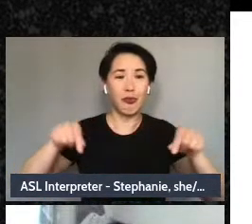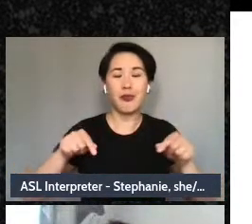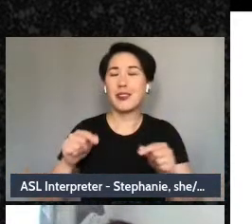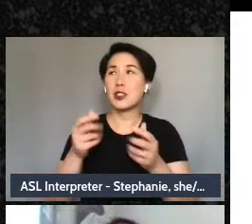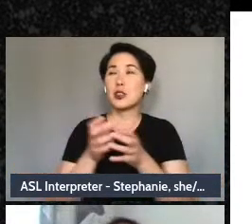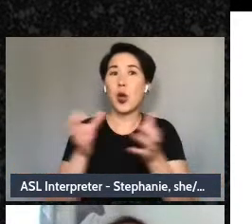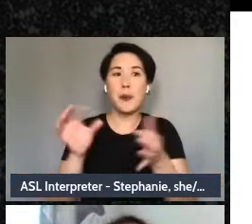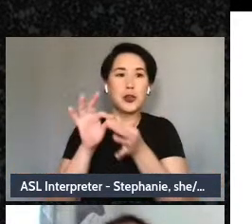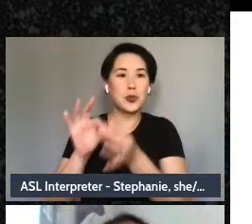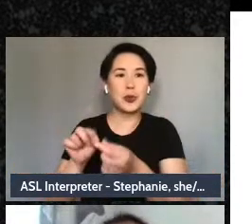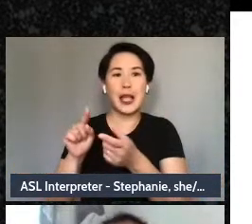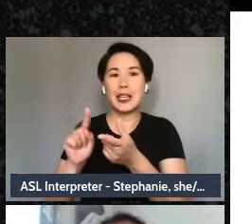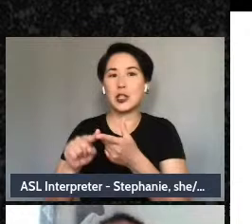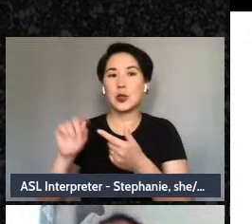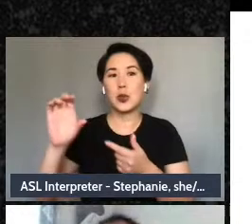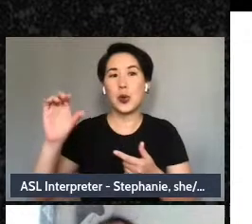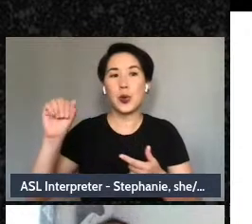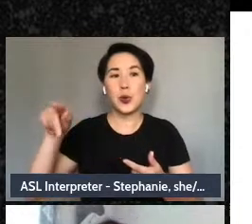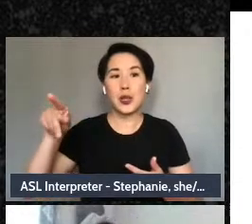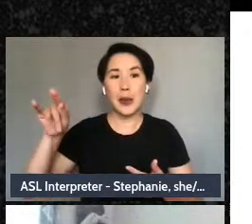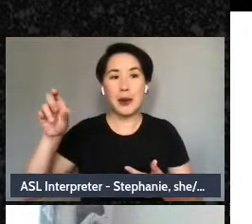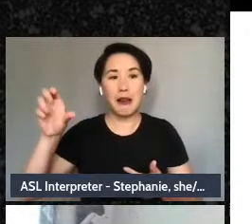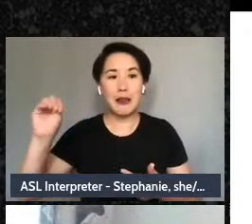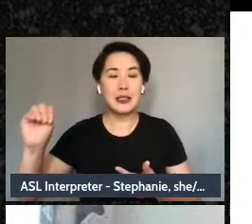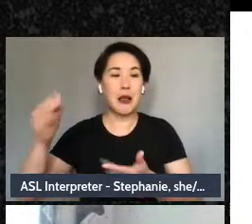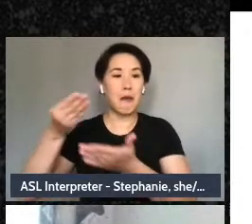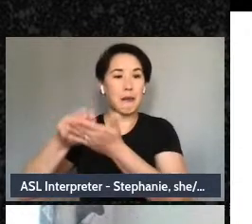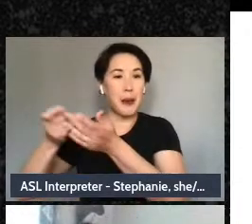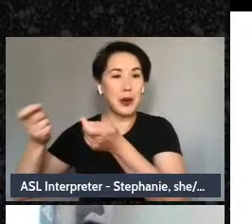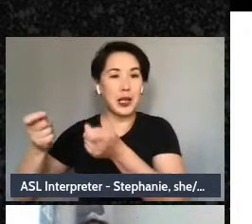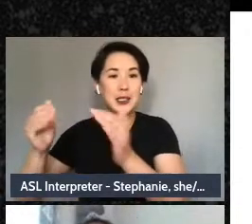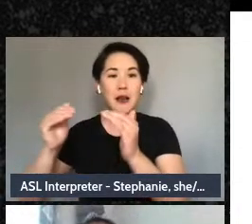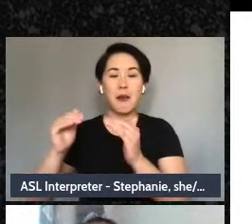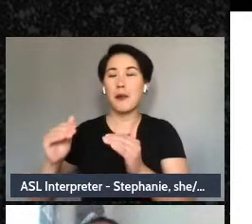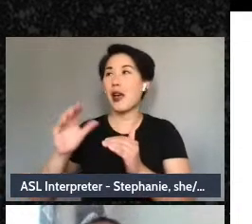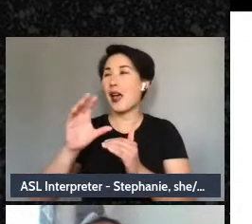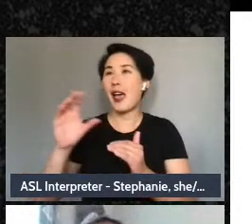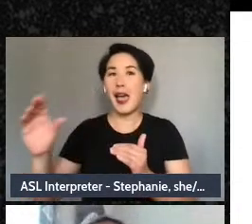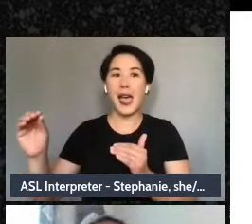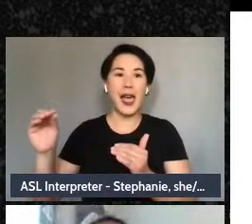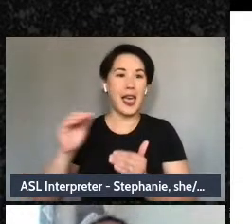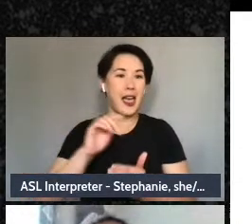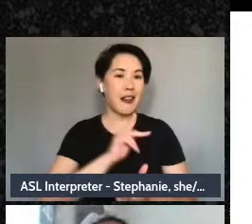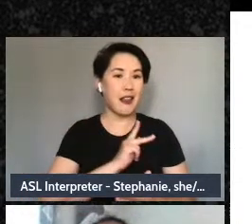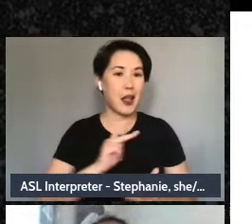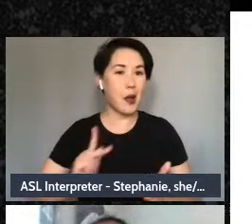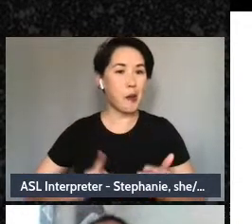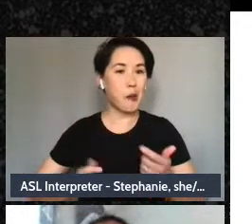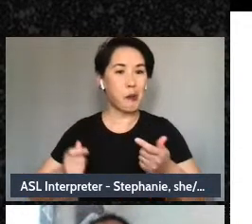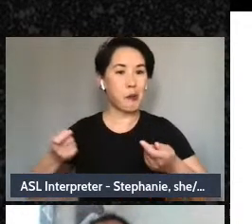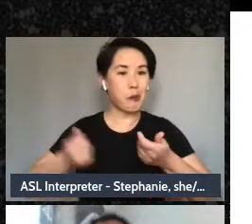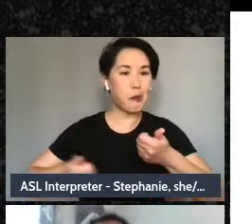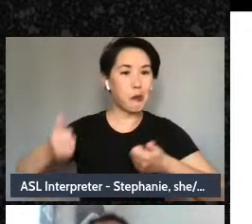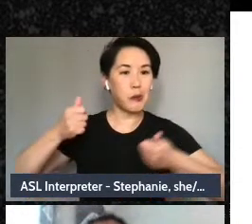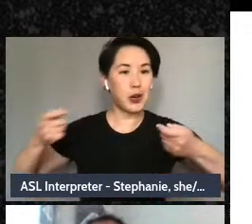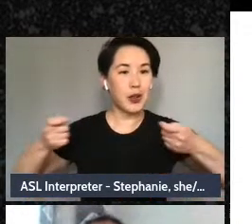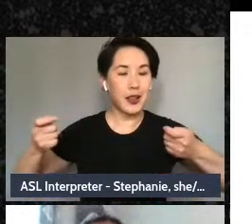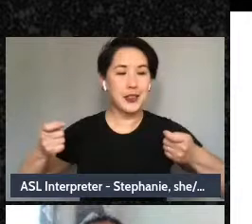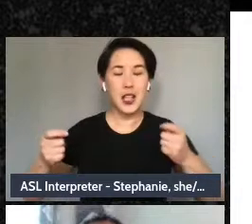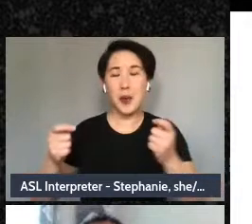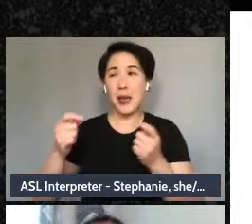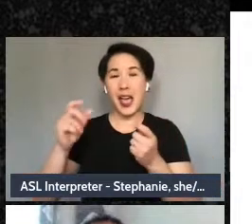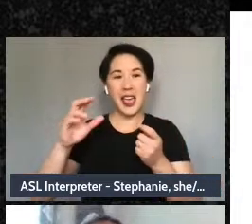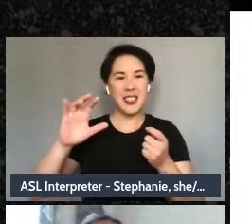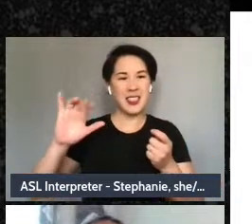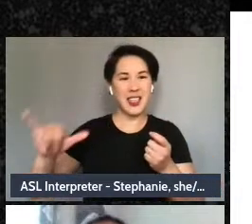imperialism, and the effects of it that remove us from understanding ourselves as a part of an